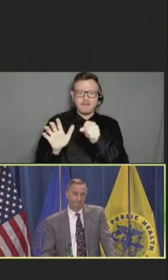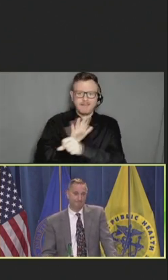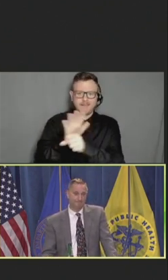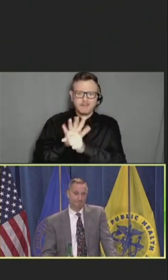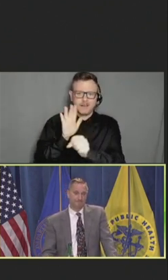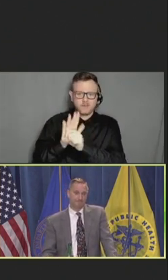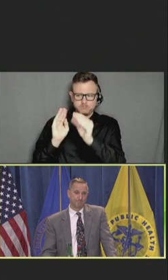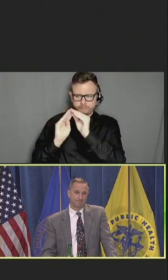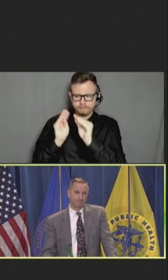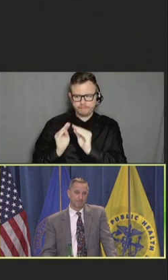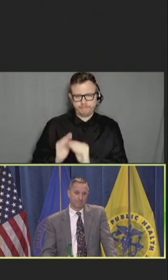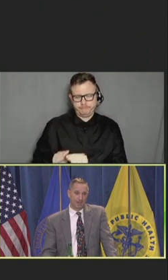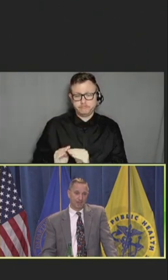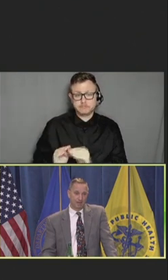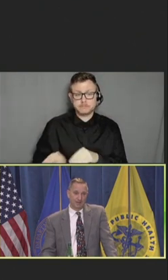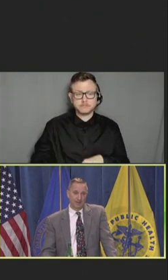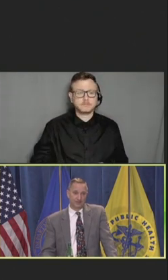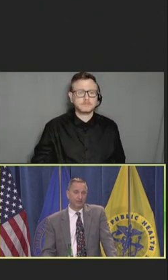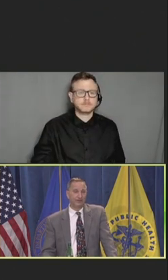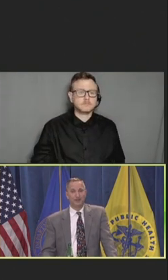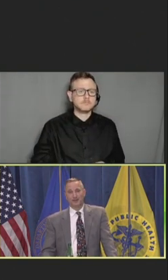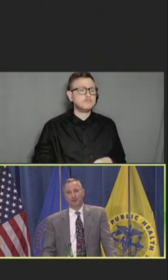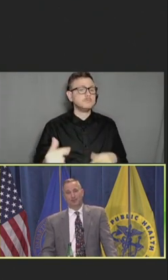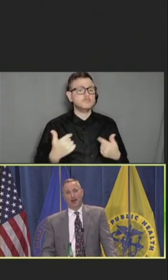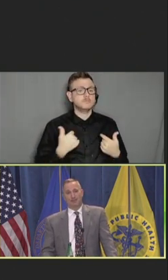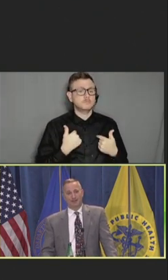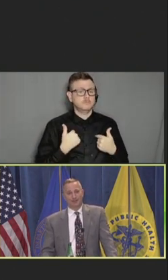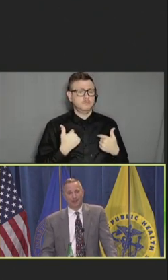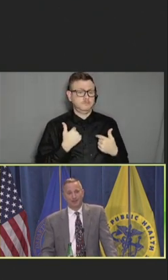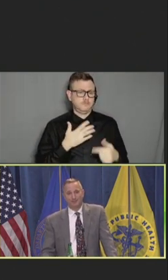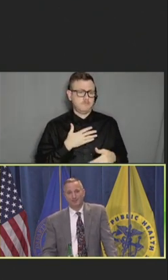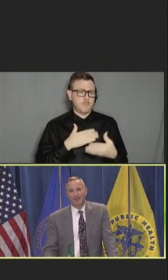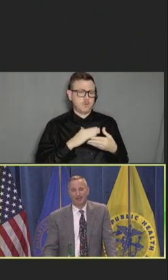So, let me tell you a little bit about my story.